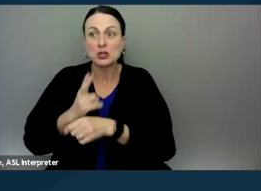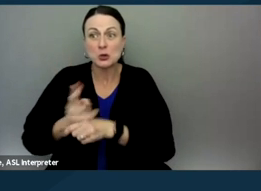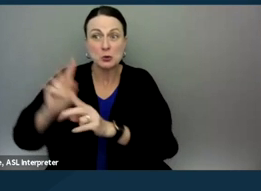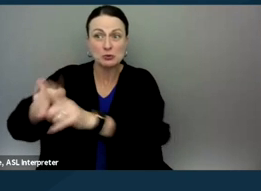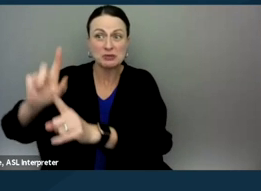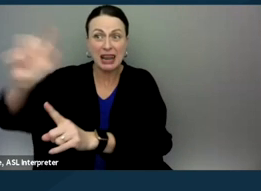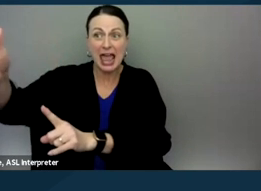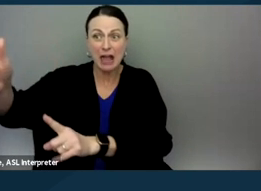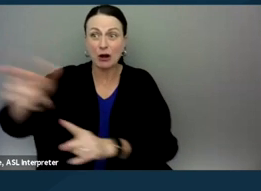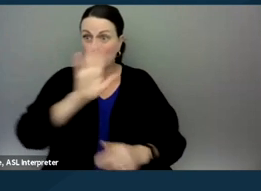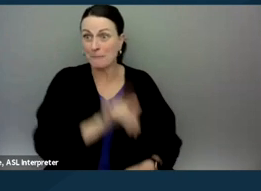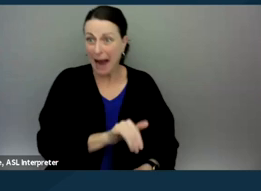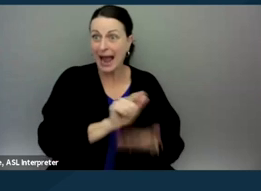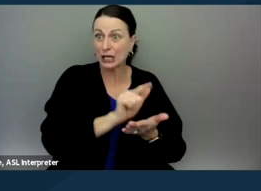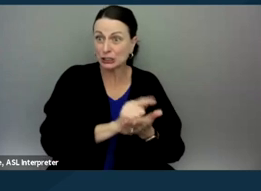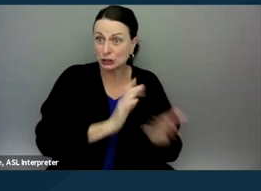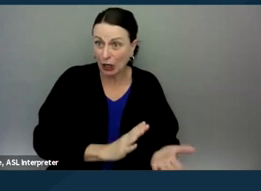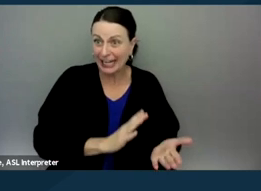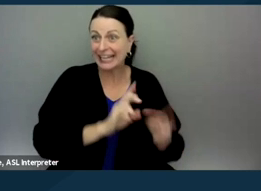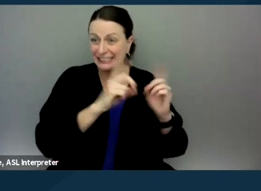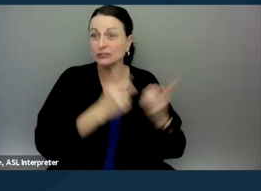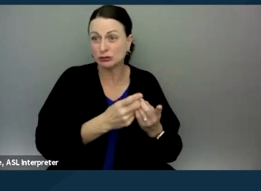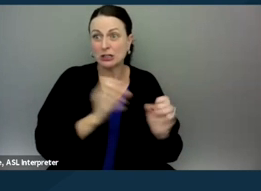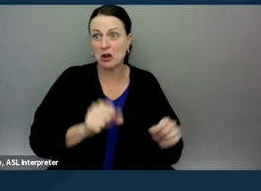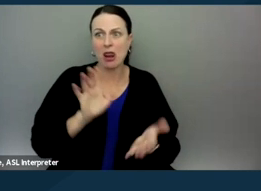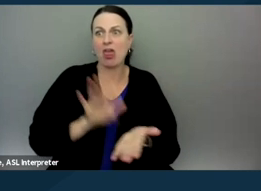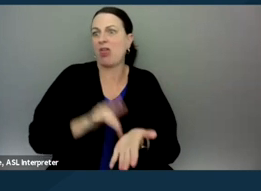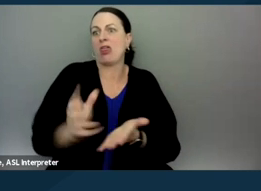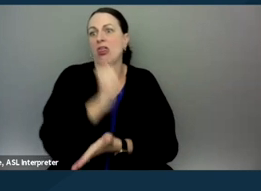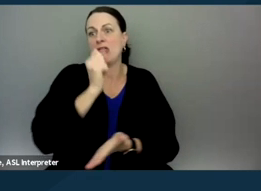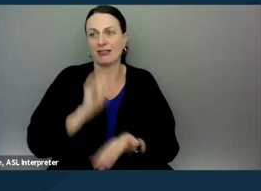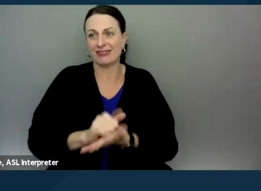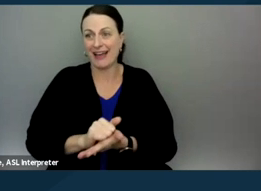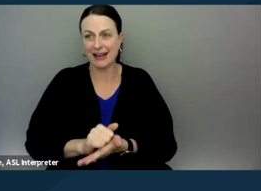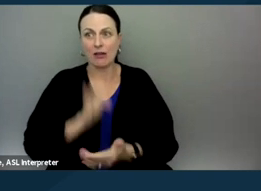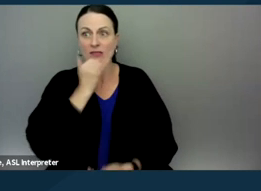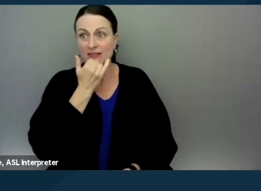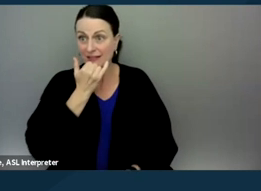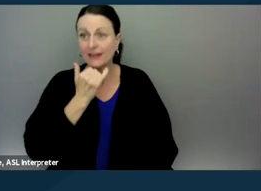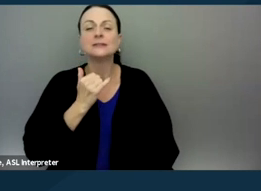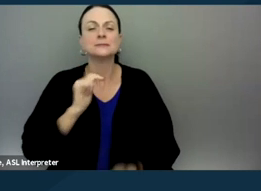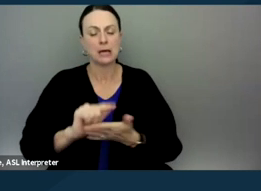by the school district, for example. But I know an attorney once said to me, you know,